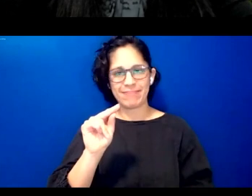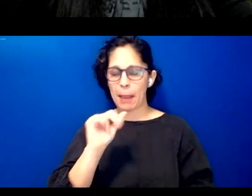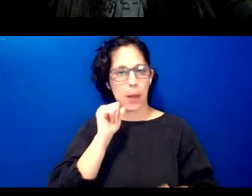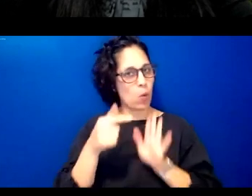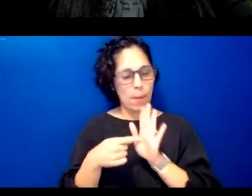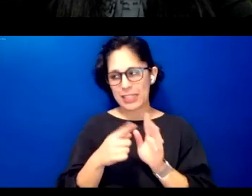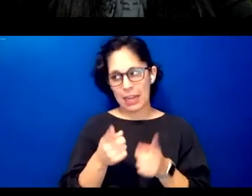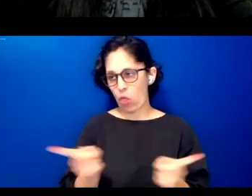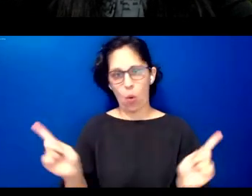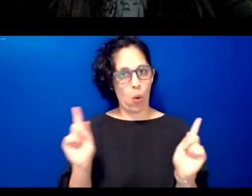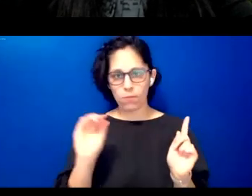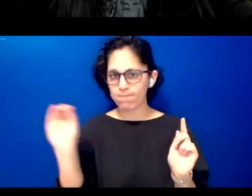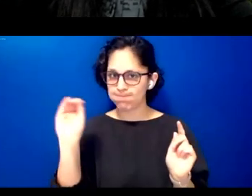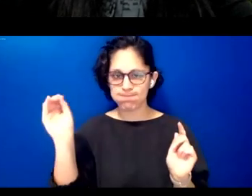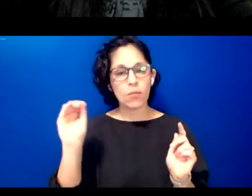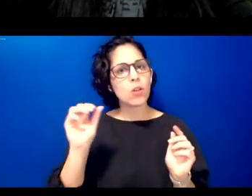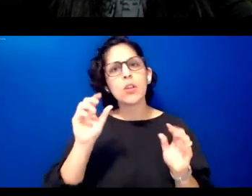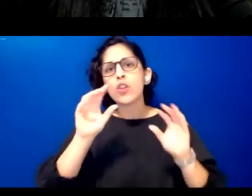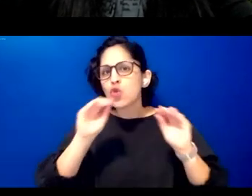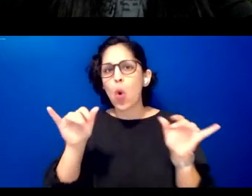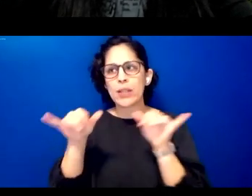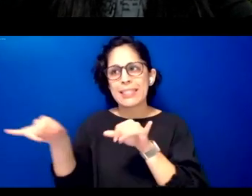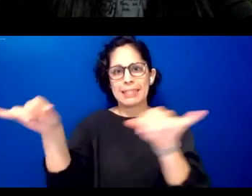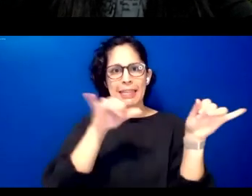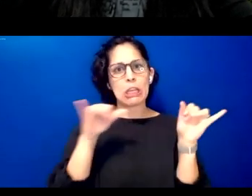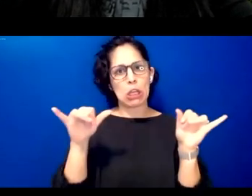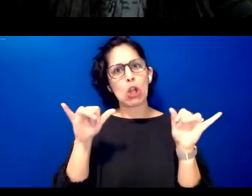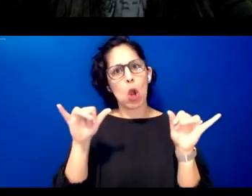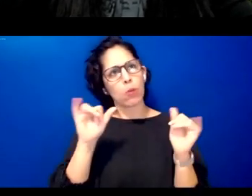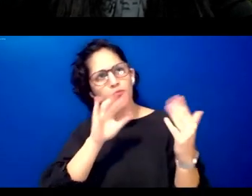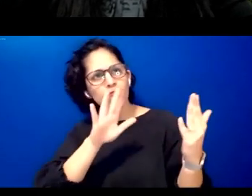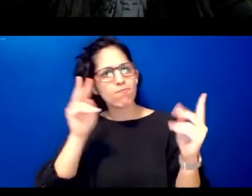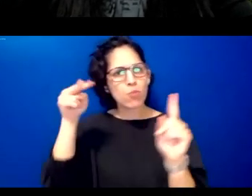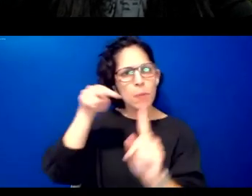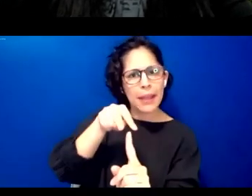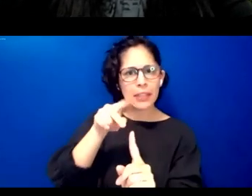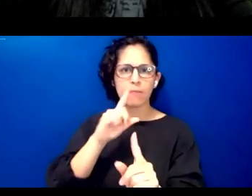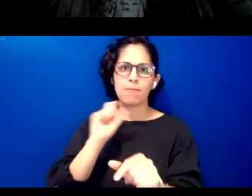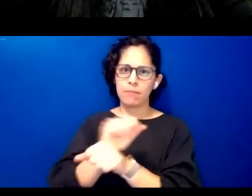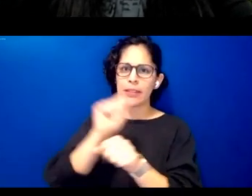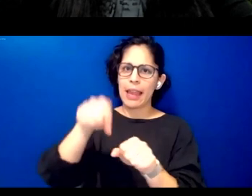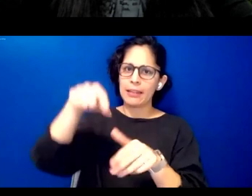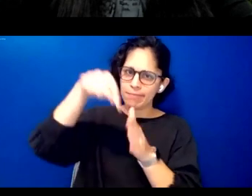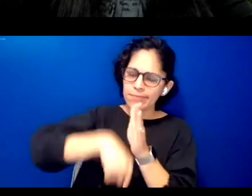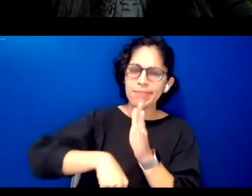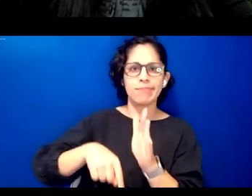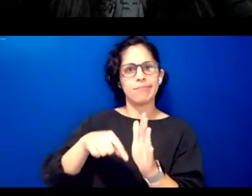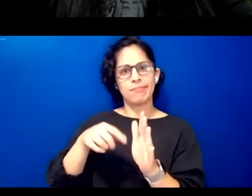is no singular homogeneous indigenous epistemology that can capture the uniqueness complexities